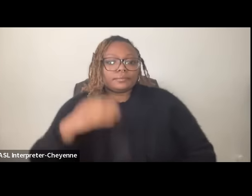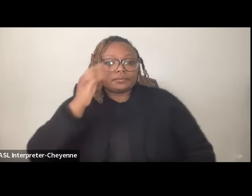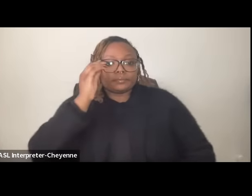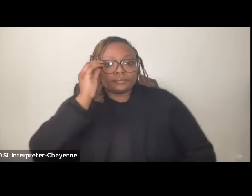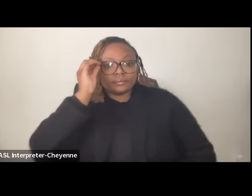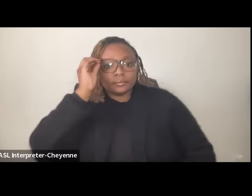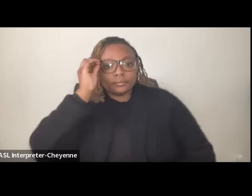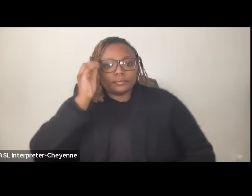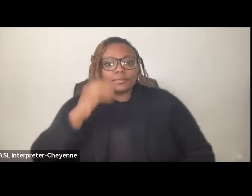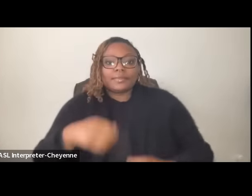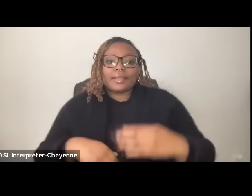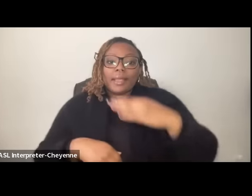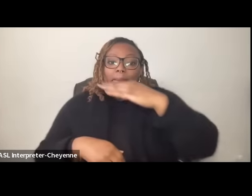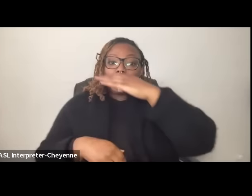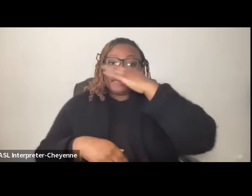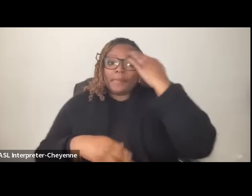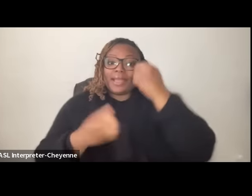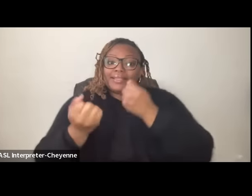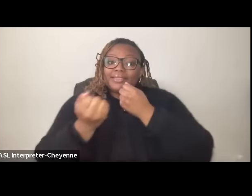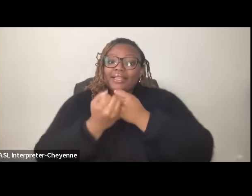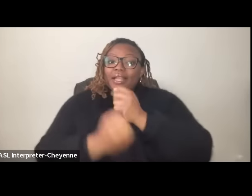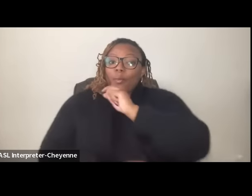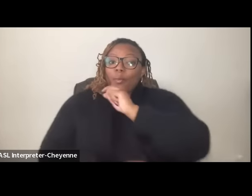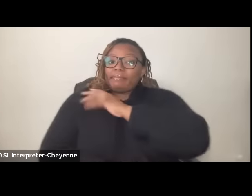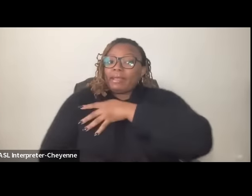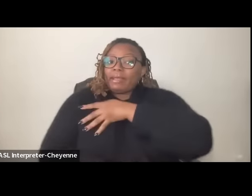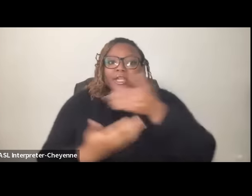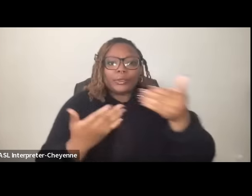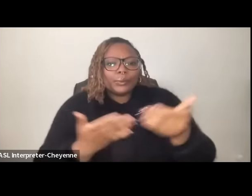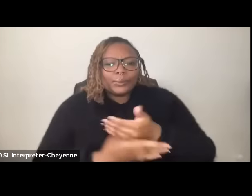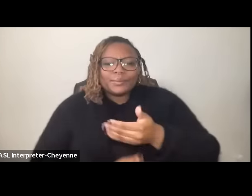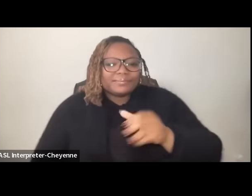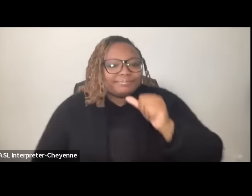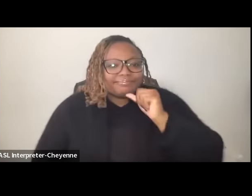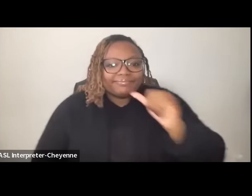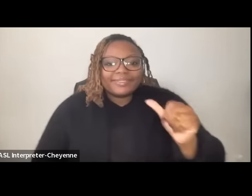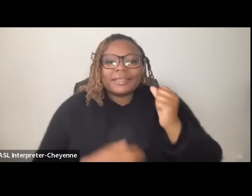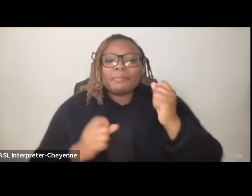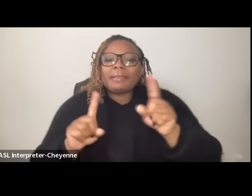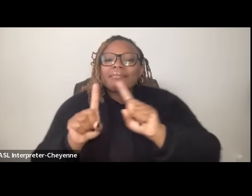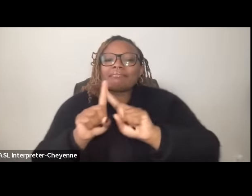solidarity with Palestine is nothing new and we of course have a number of groups today including